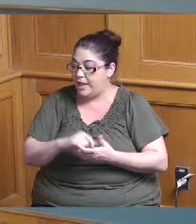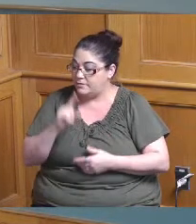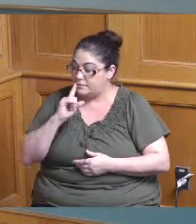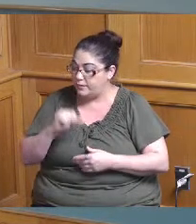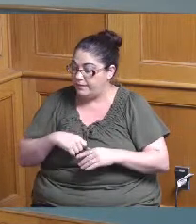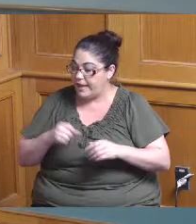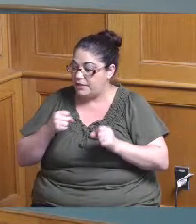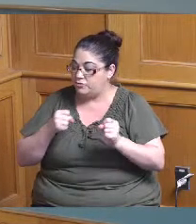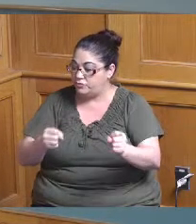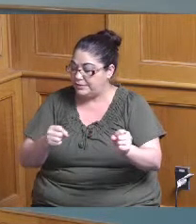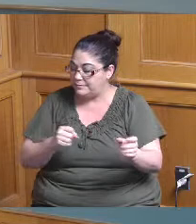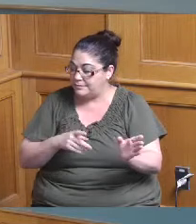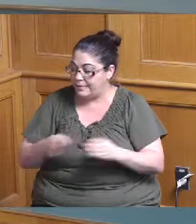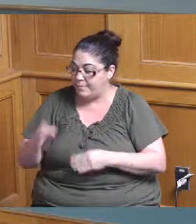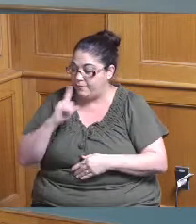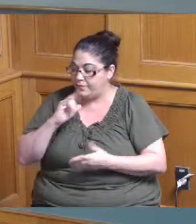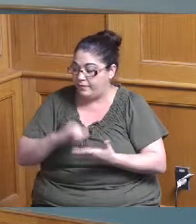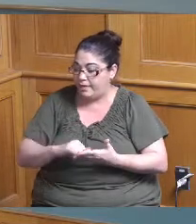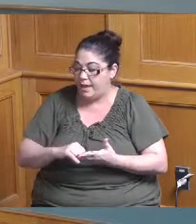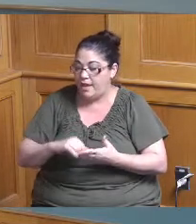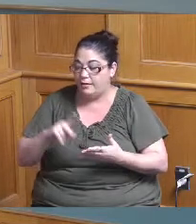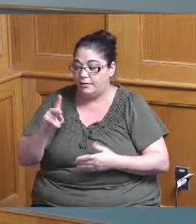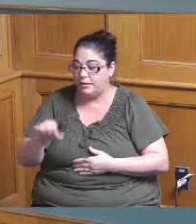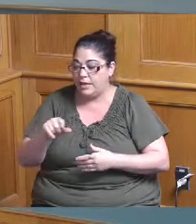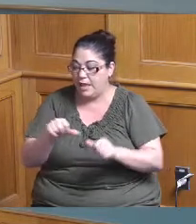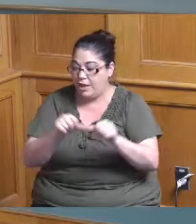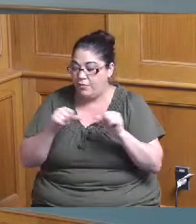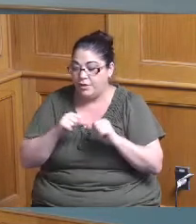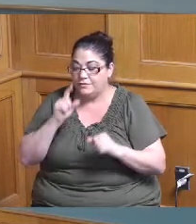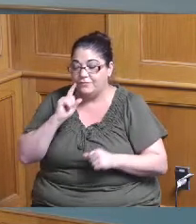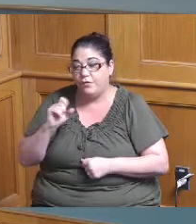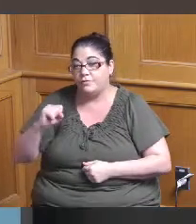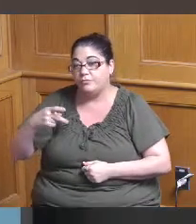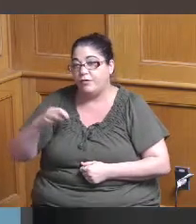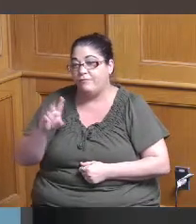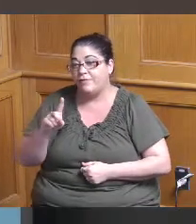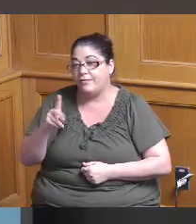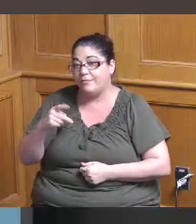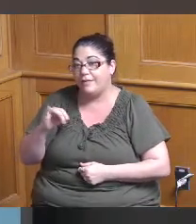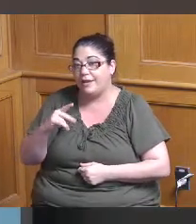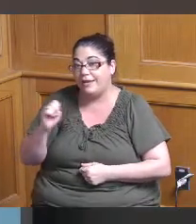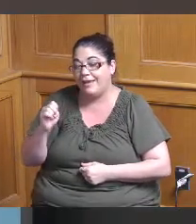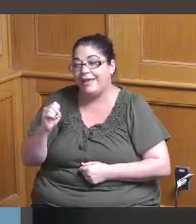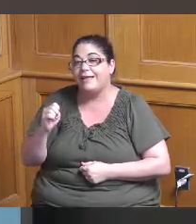improvement plan for key areas along Springfield pike specifically to the south of Springfield pike